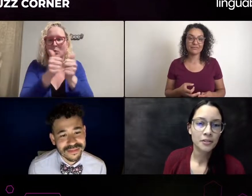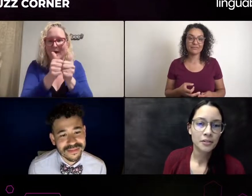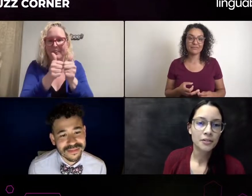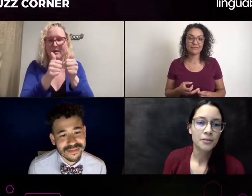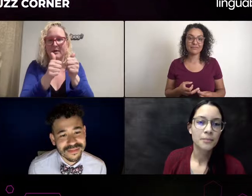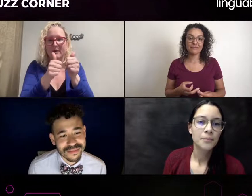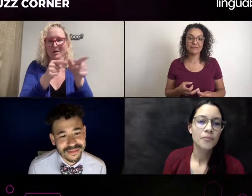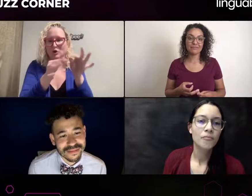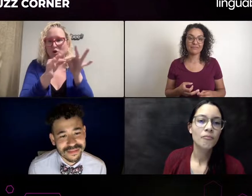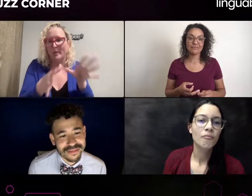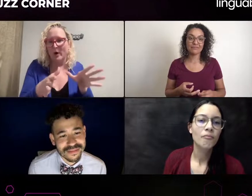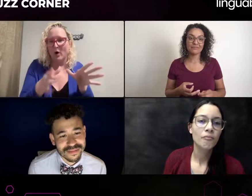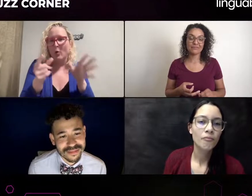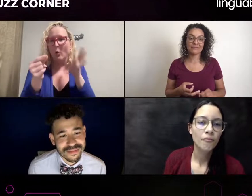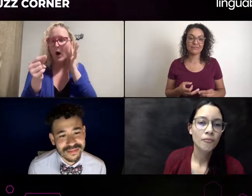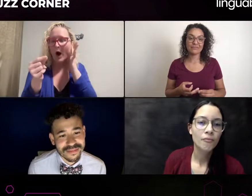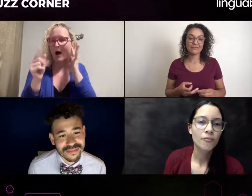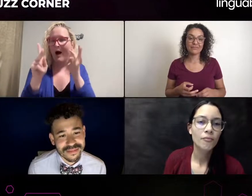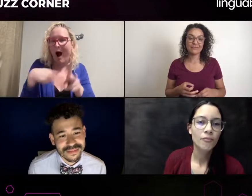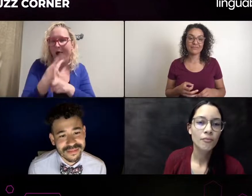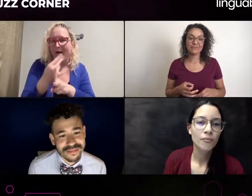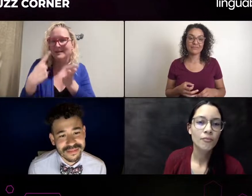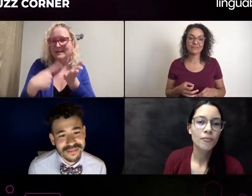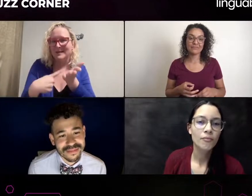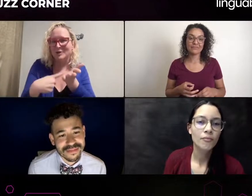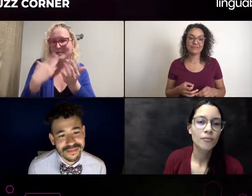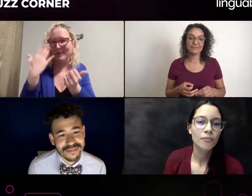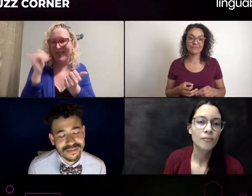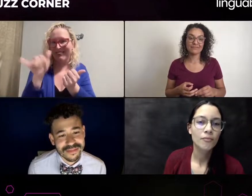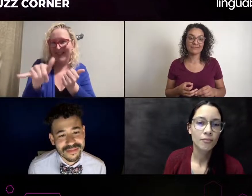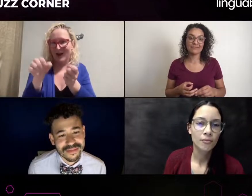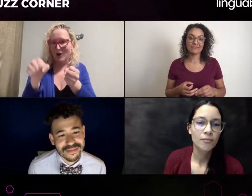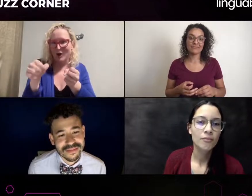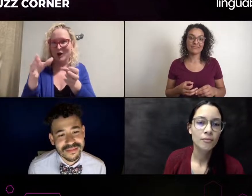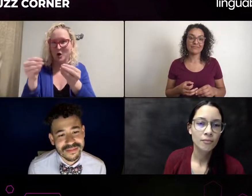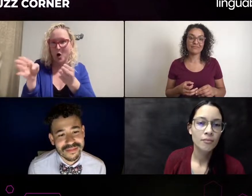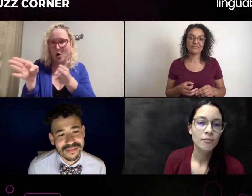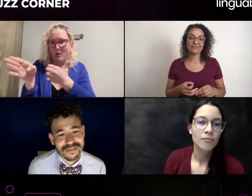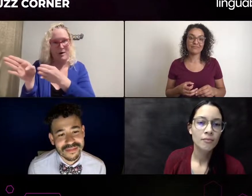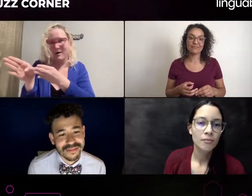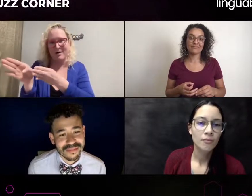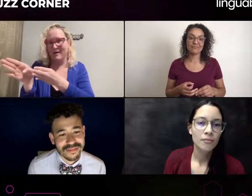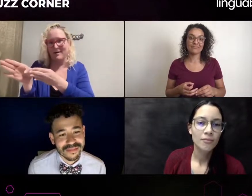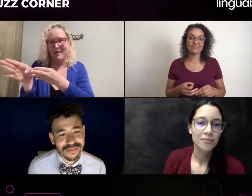I can navigate that space. That's all. That was beautifully stated. Beautifully stated.